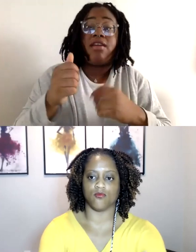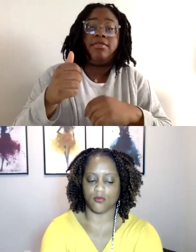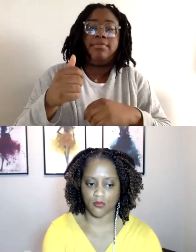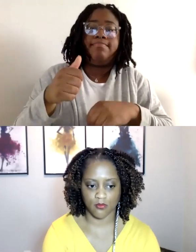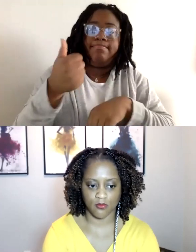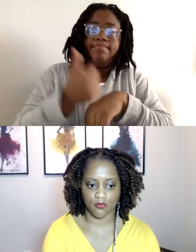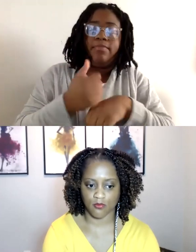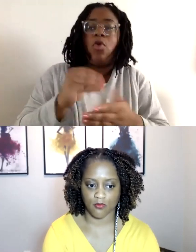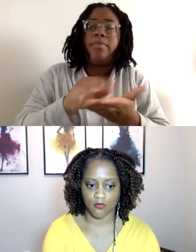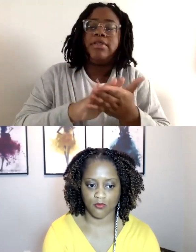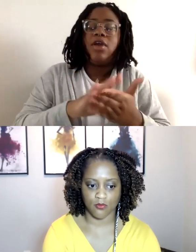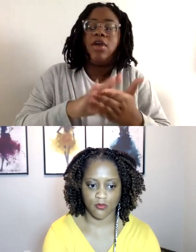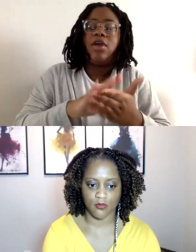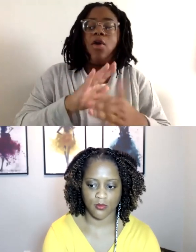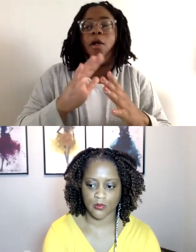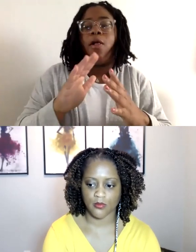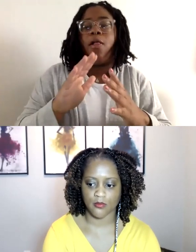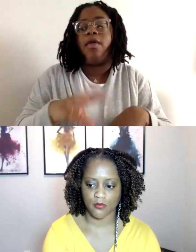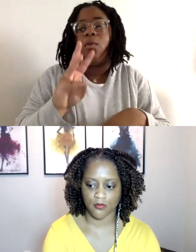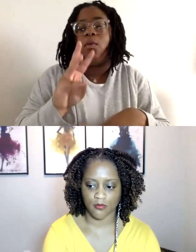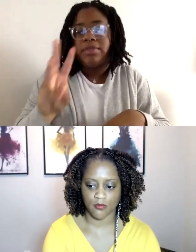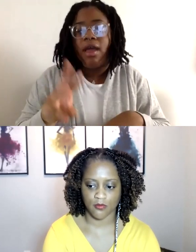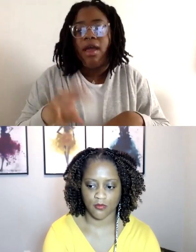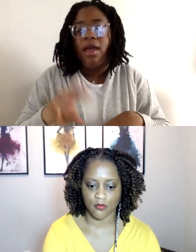That will include the transcript, the recording of the video.